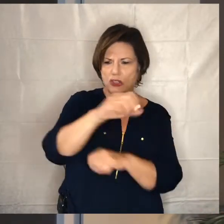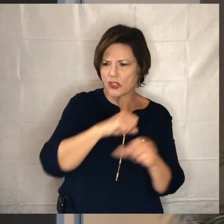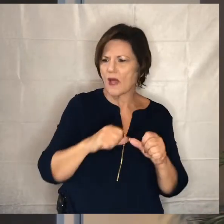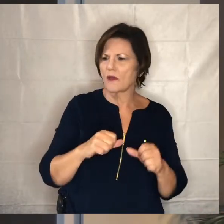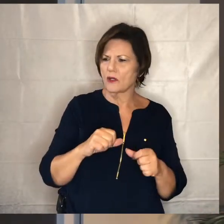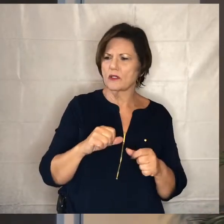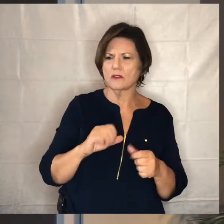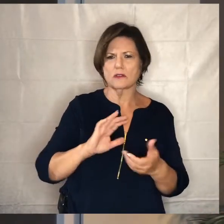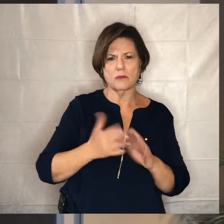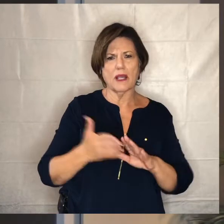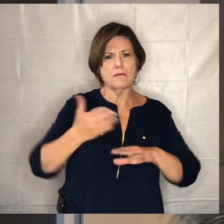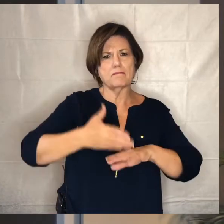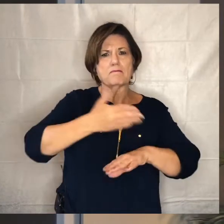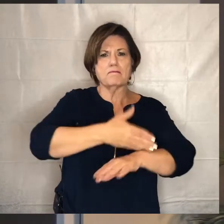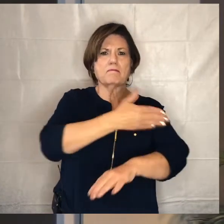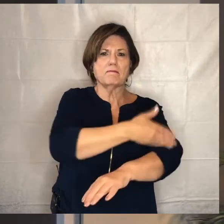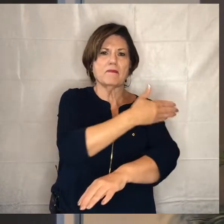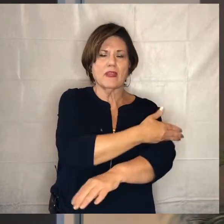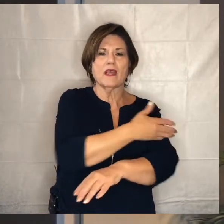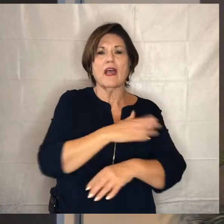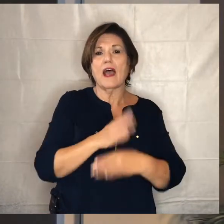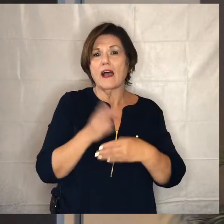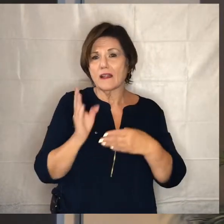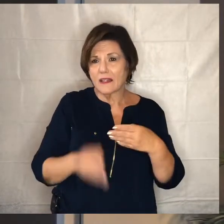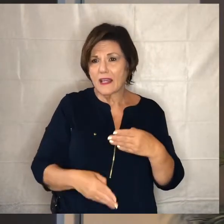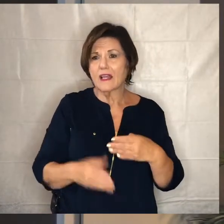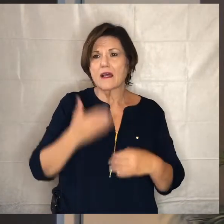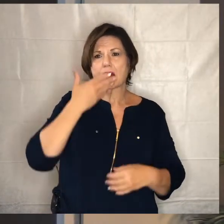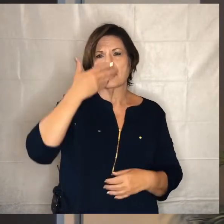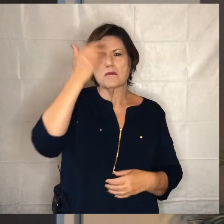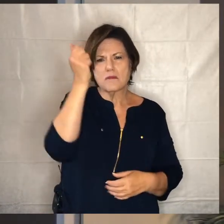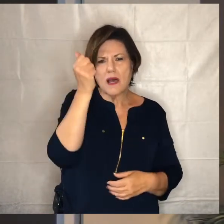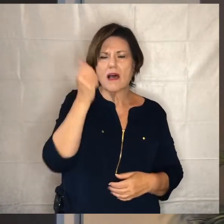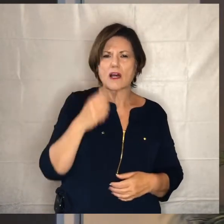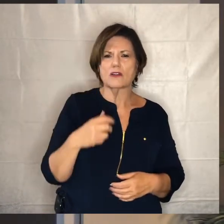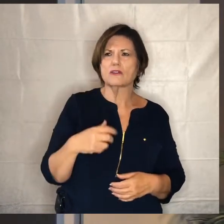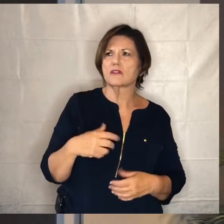things and and really in the end to be a better reflections of who jesus